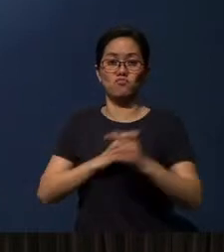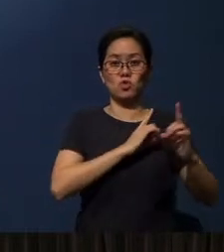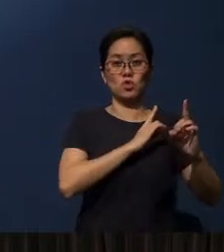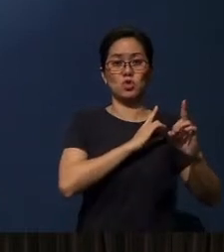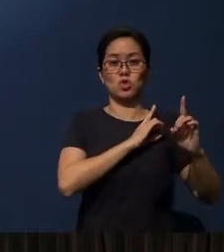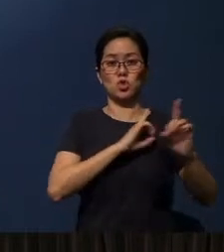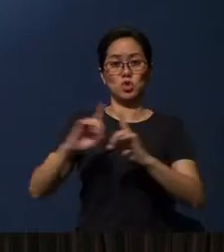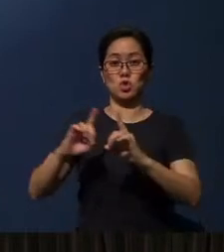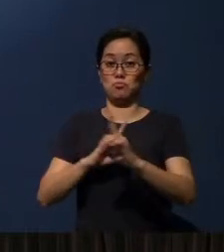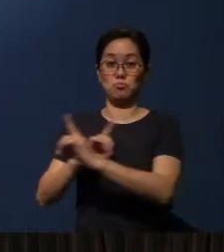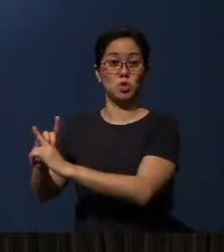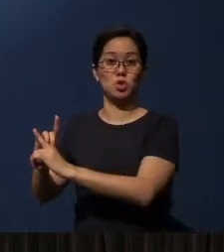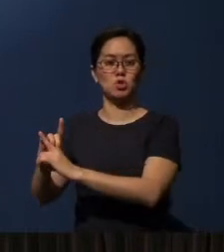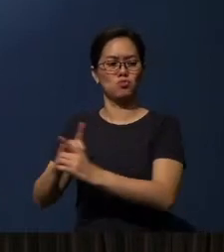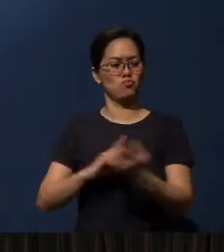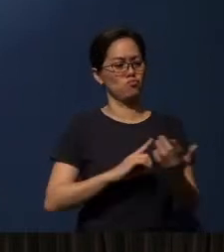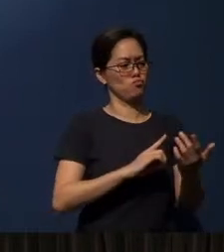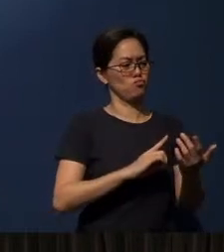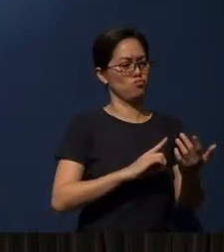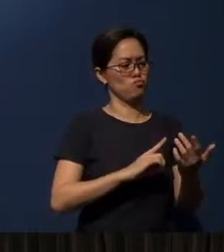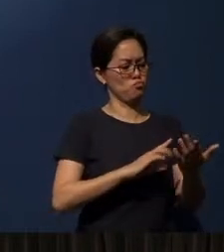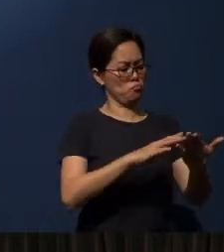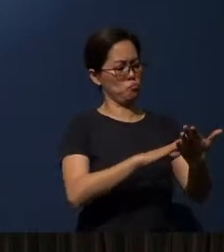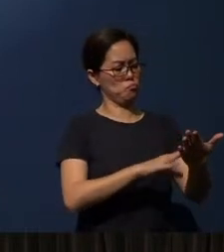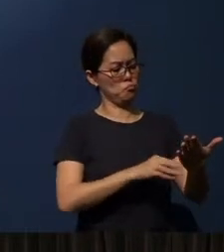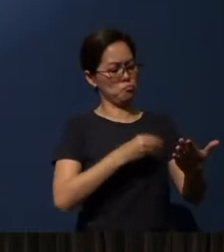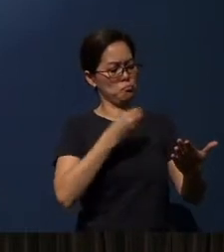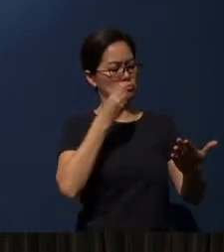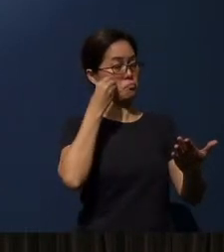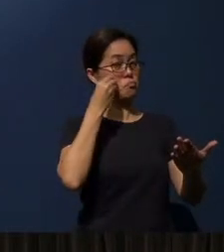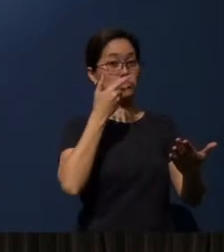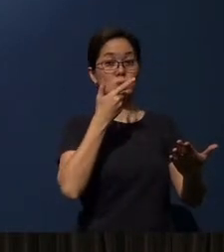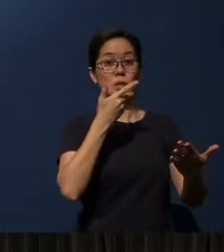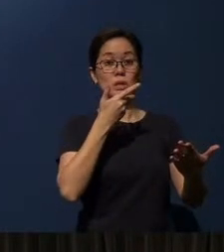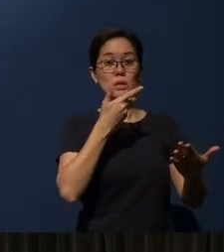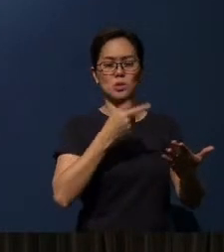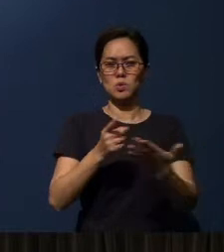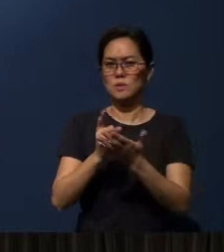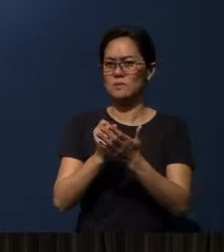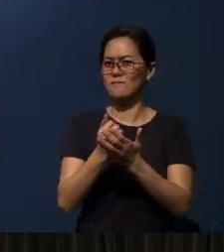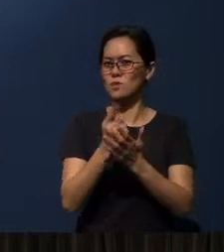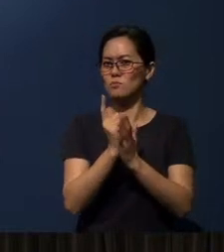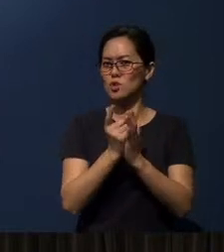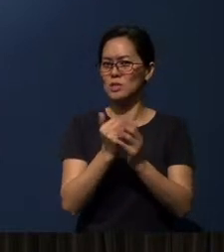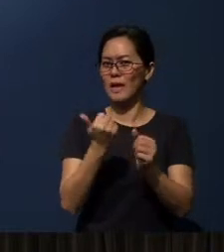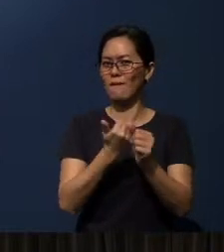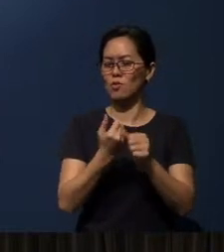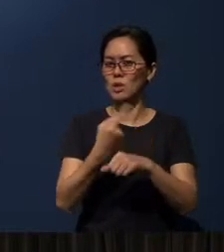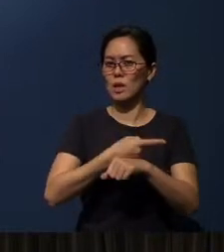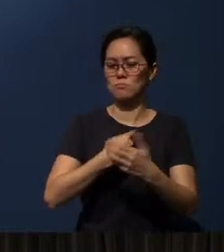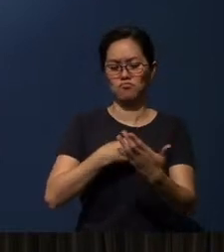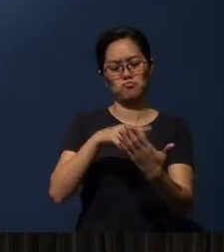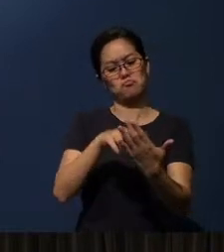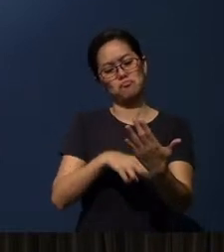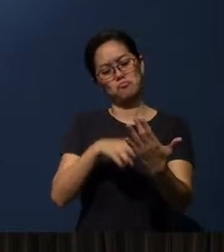in reading God's Word? Have you taken a few minutes each day to read a chapter a day,